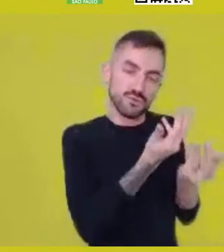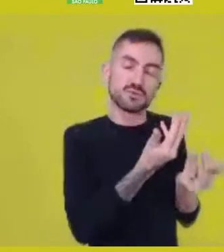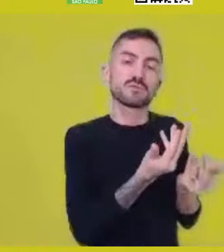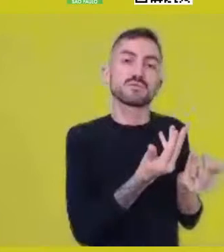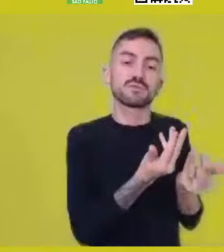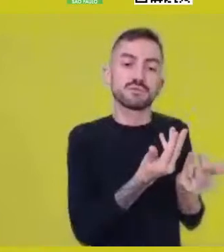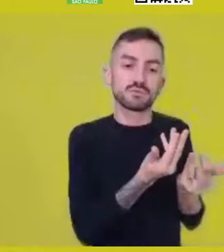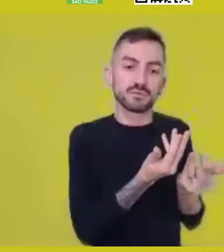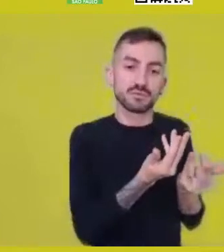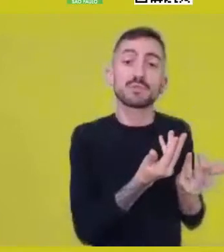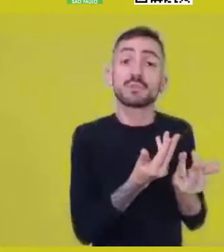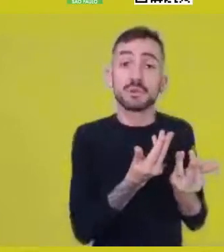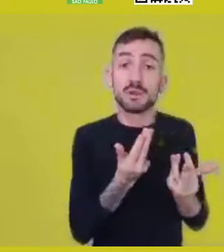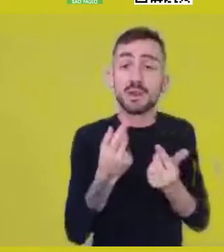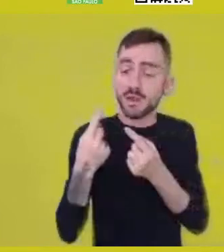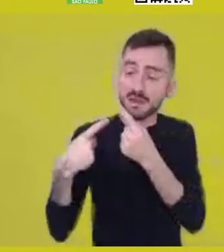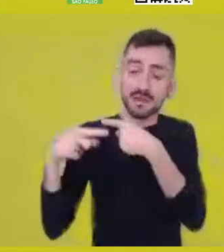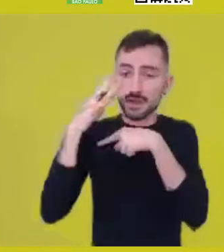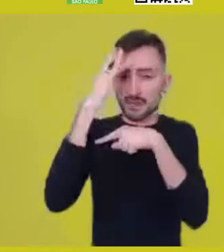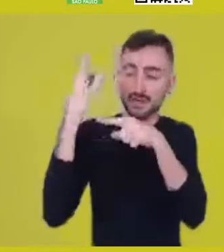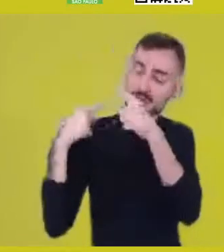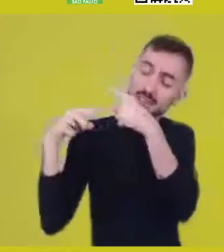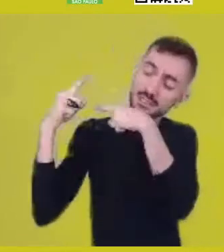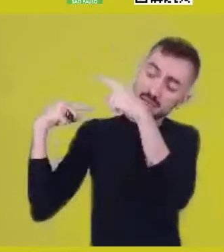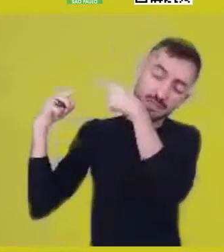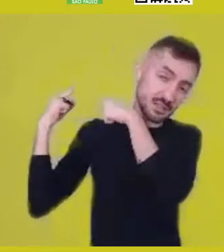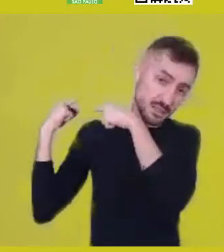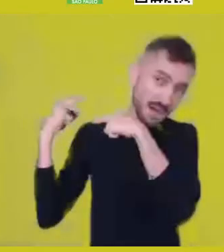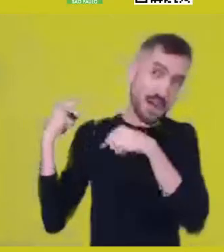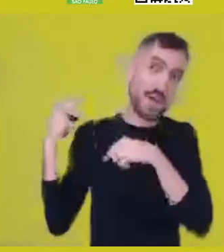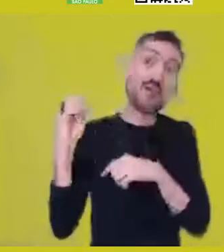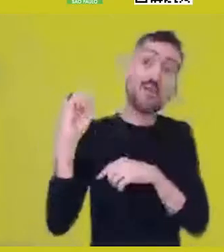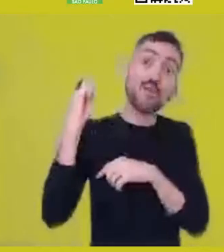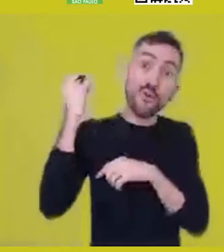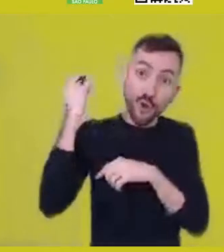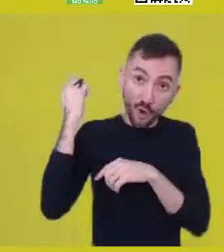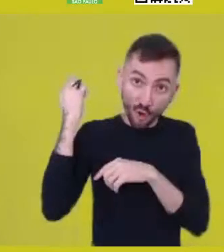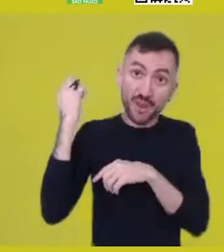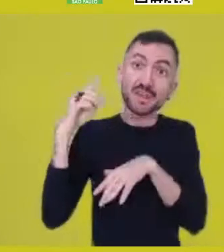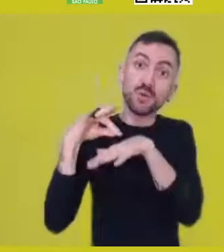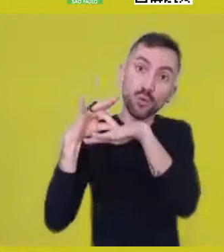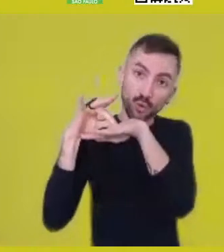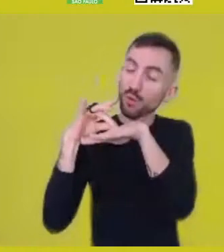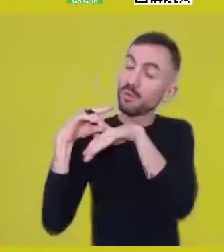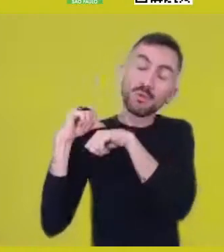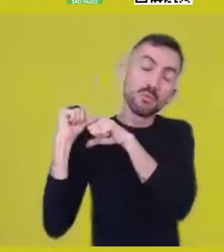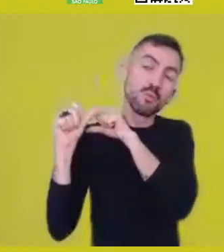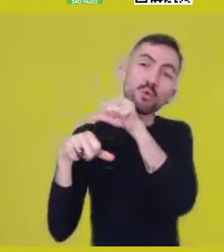the ancestors, who were people but here, now, are another thing,